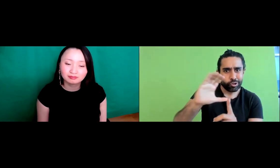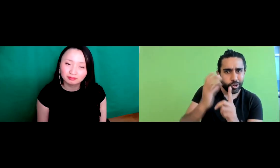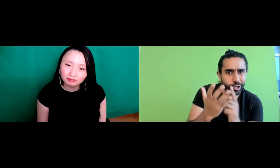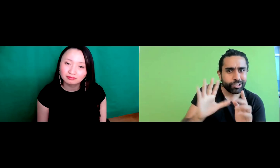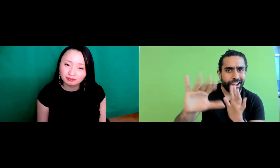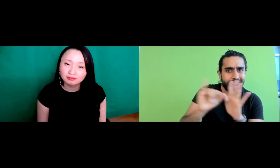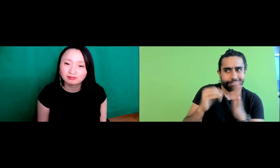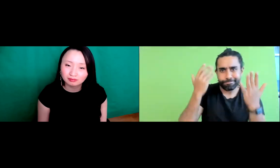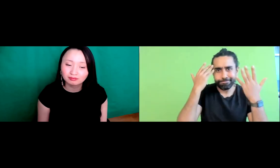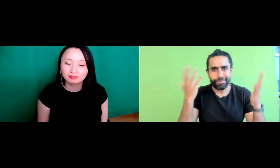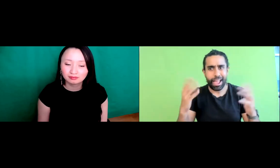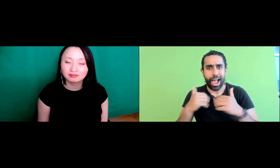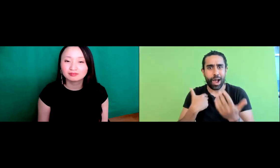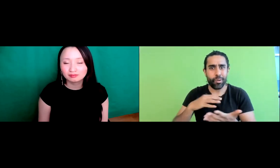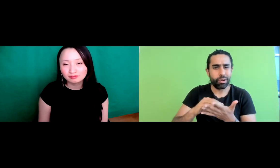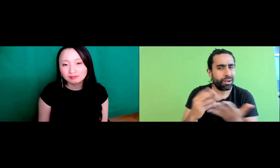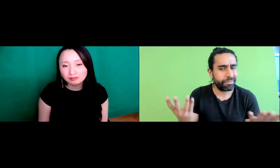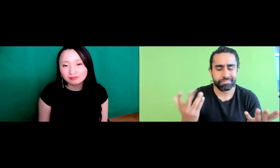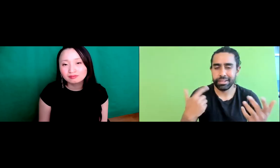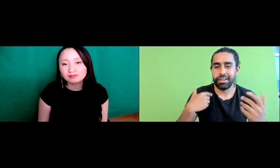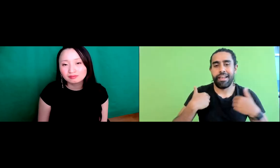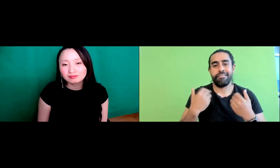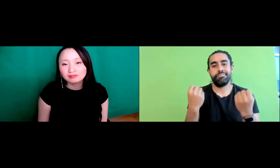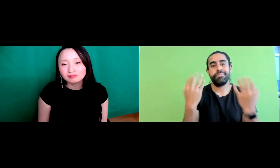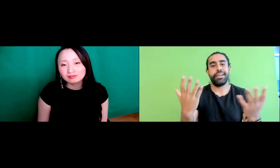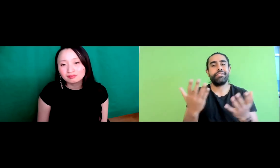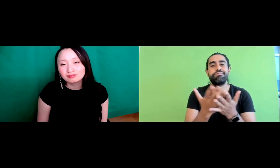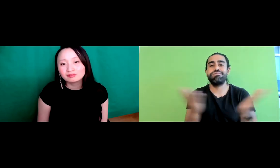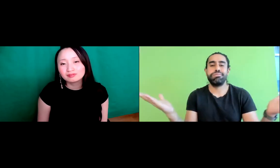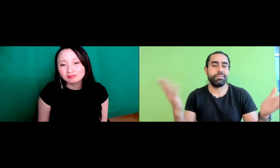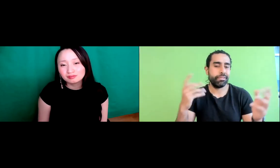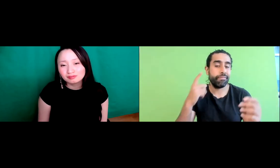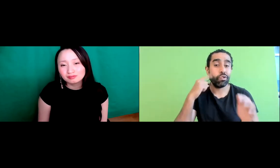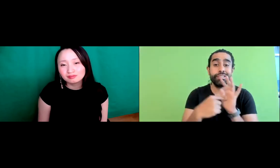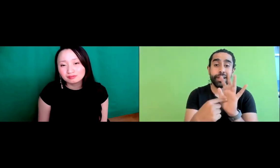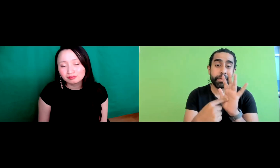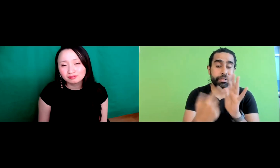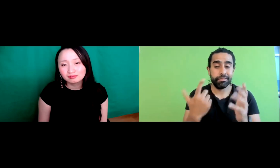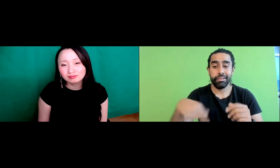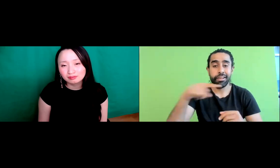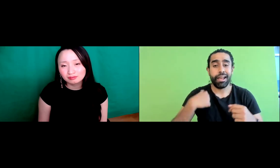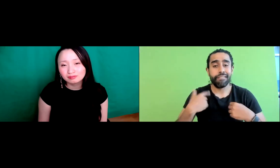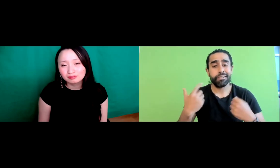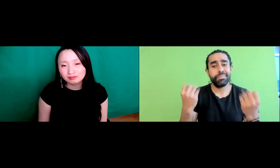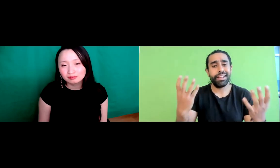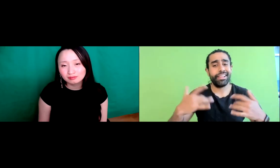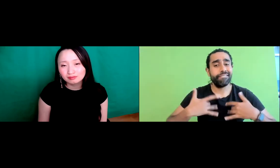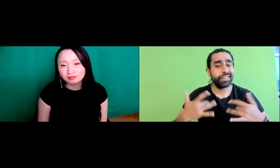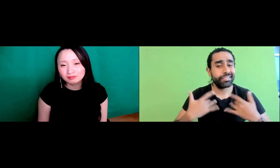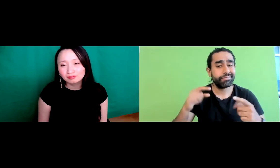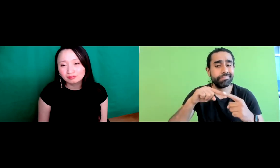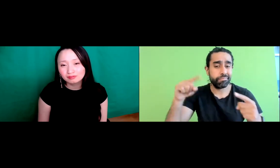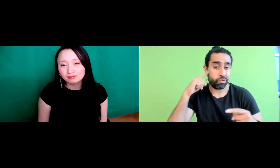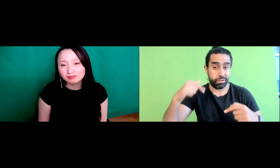Know I know a lot of people who may be unsure of other's cultures, and, you know, for example,